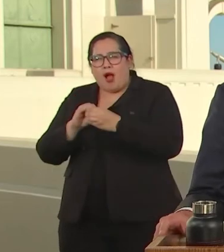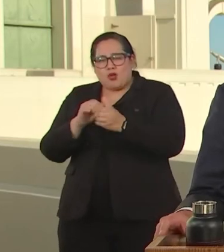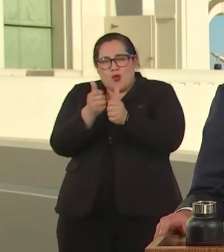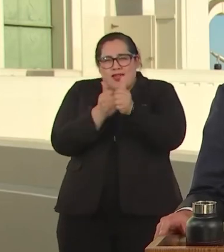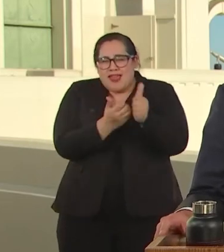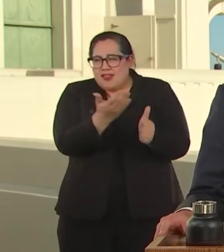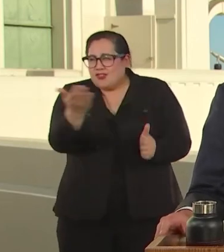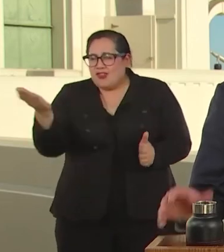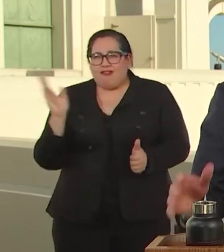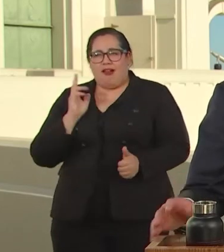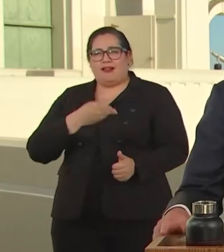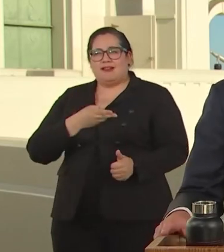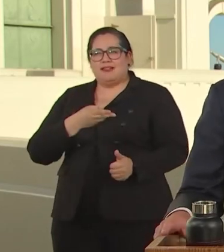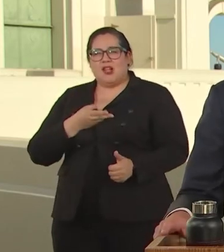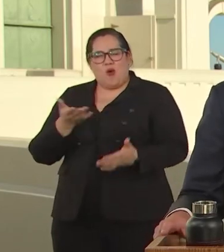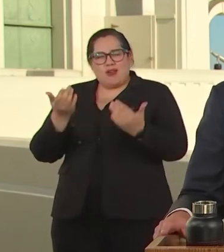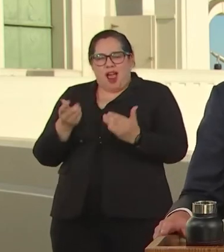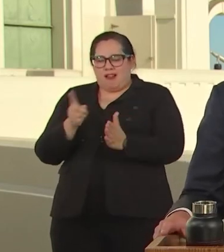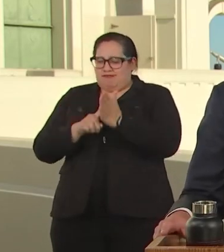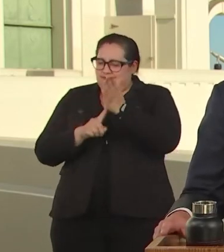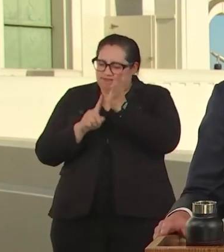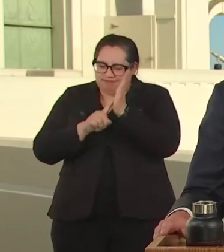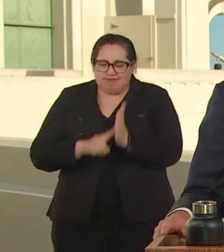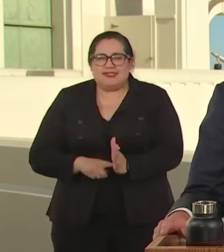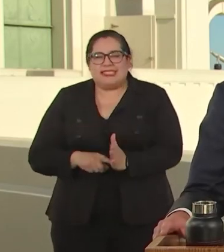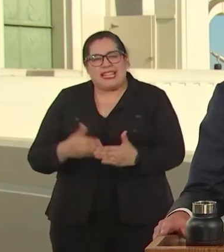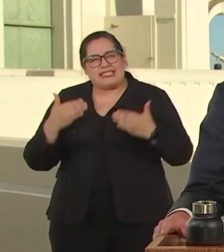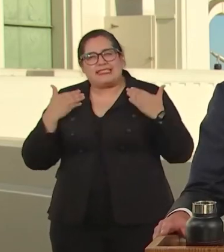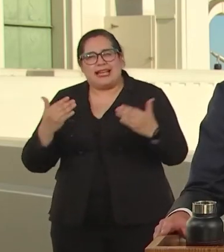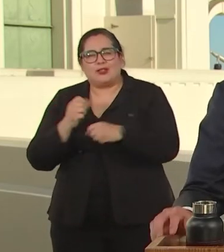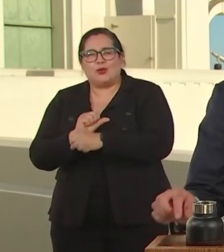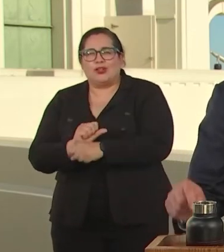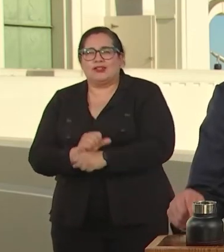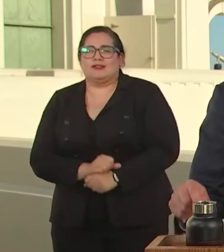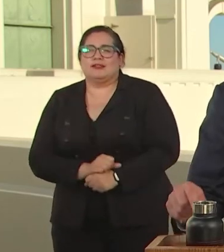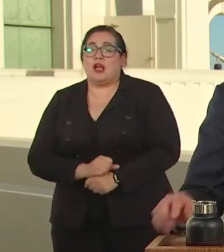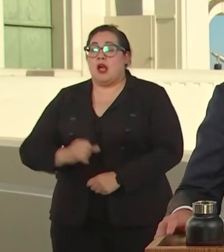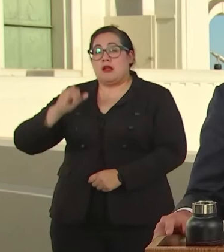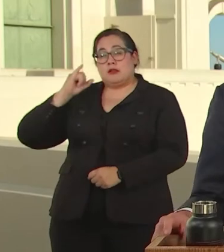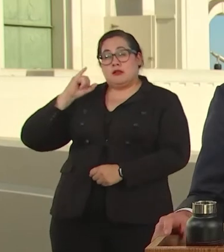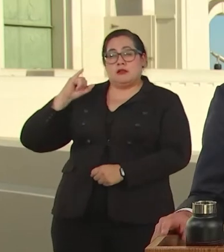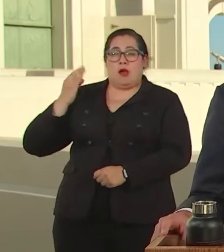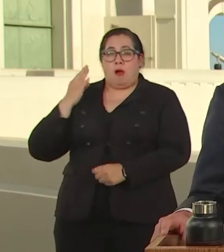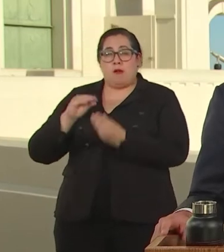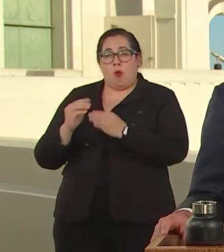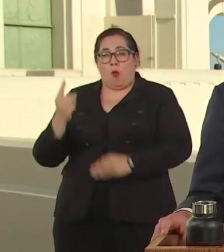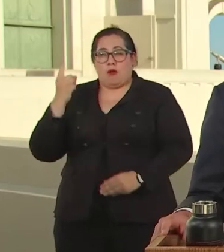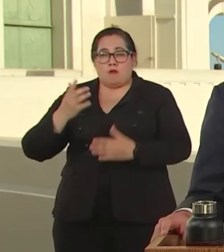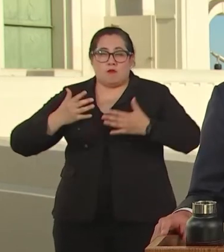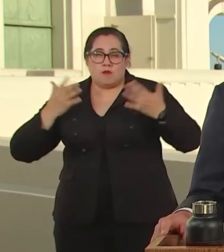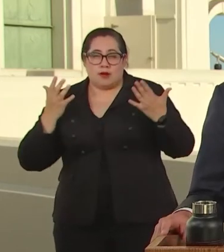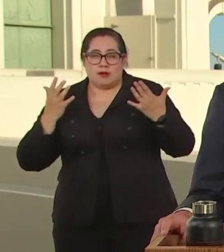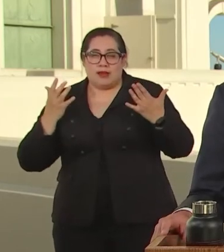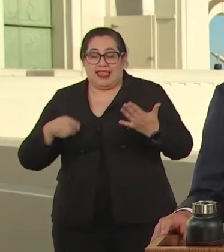SO LET'S DIG IN AND GET TO WORK. JOB ONE IN THIS BUDGET, ENDS